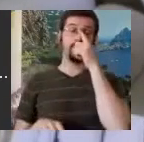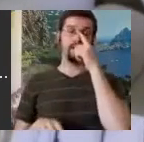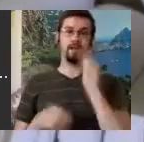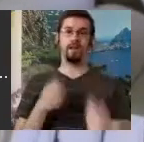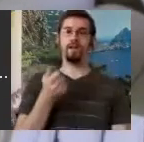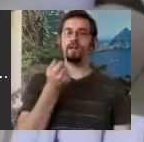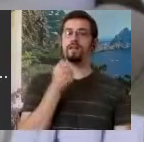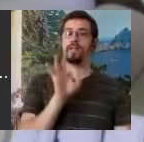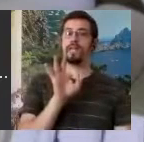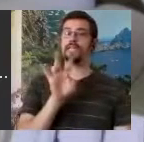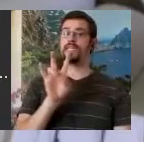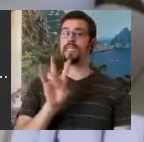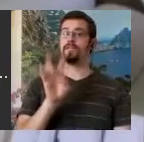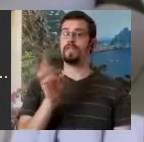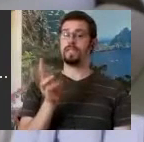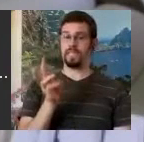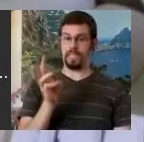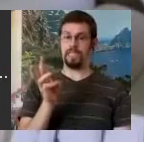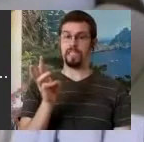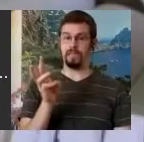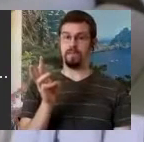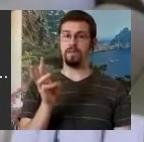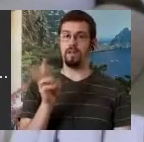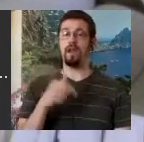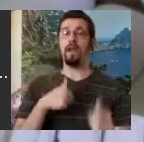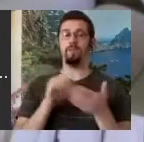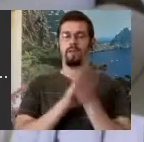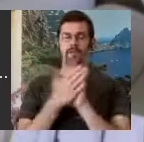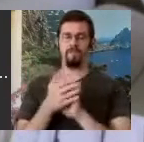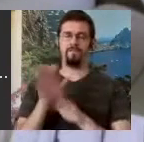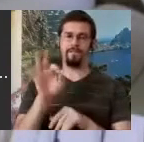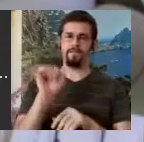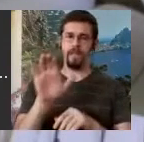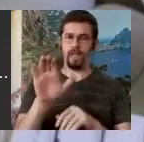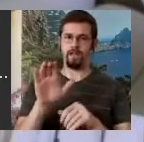member in the dance department of the Boston Conservatory of Music's Dance